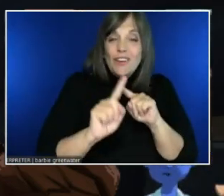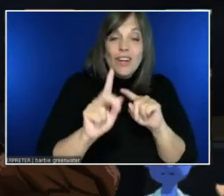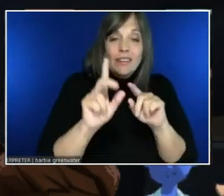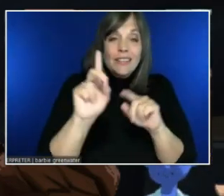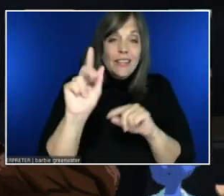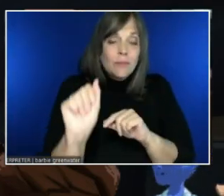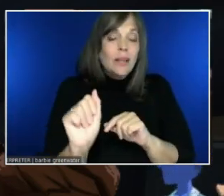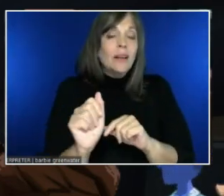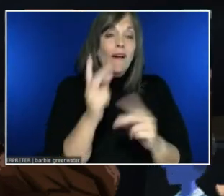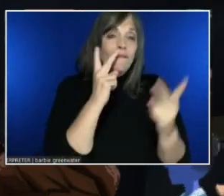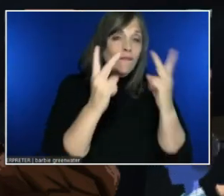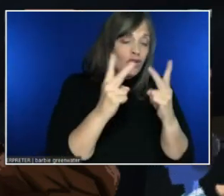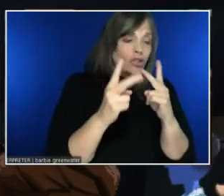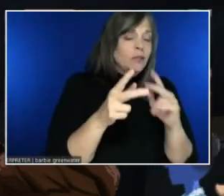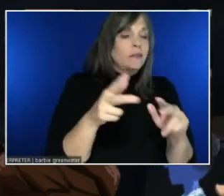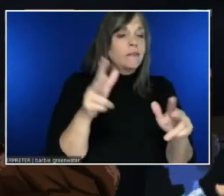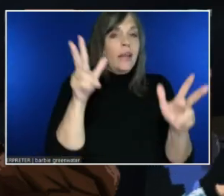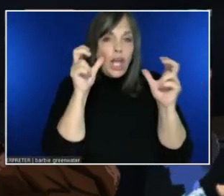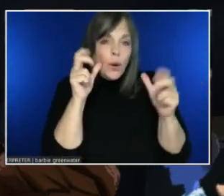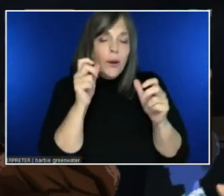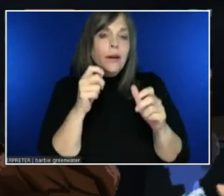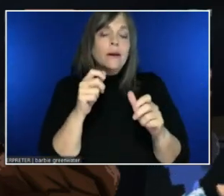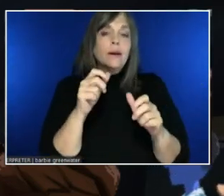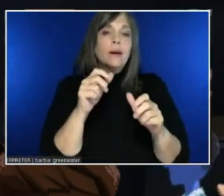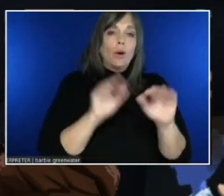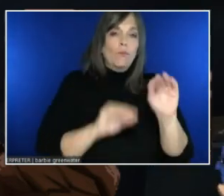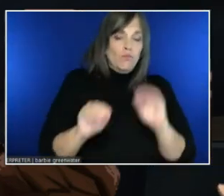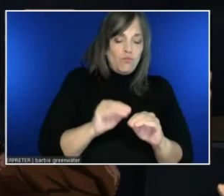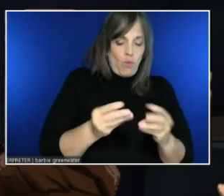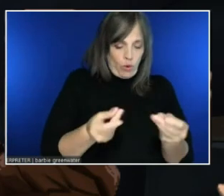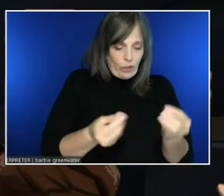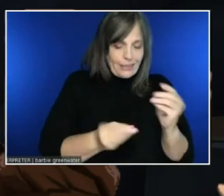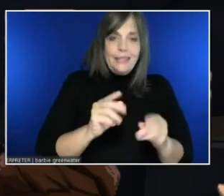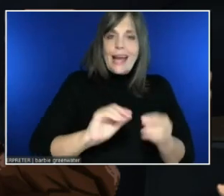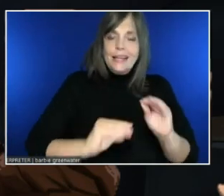Motor dexterity, cognition, mental health, speech -- there's lots of opportunities.